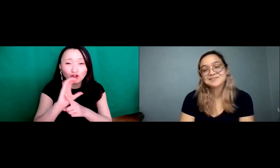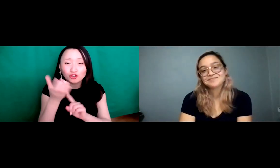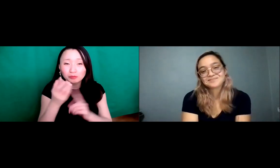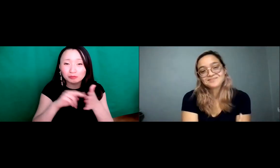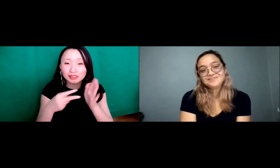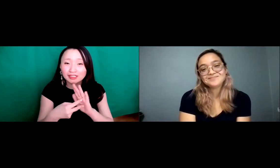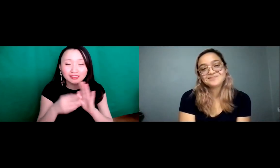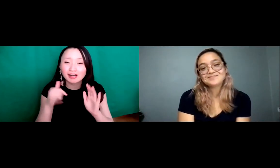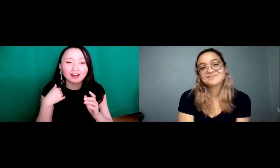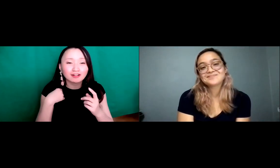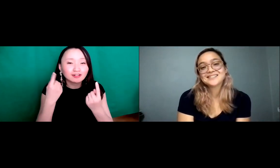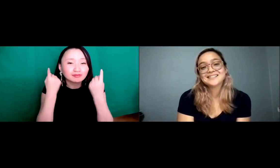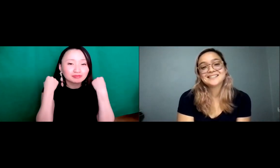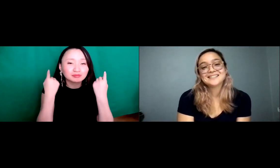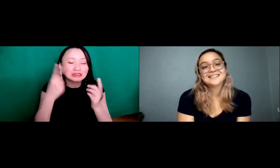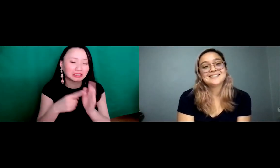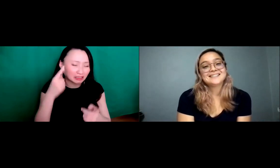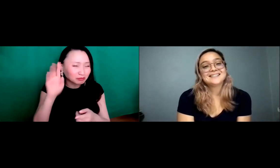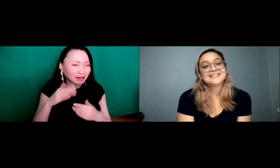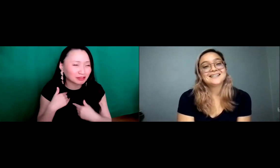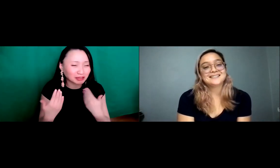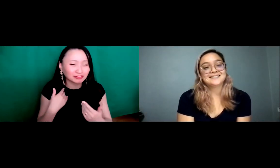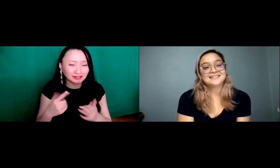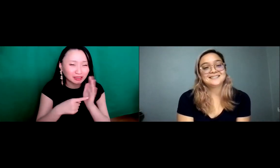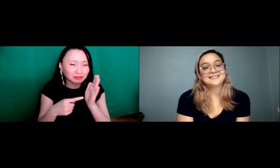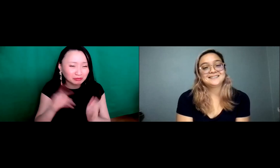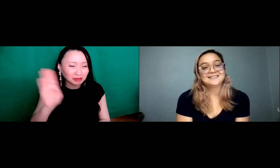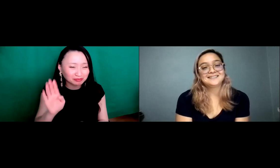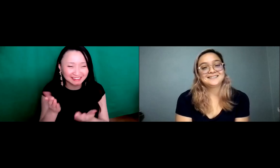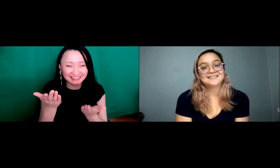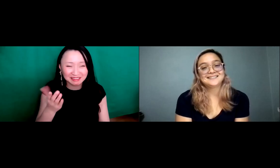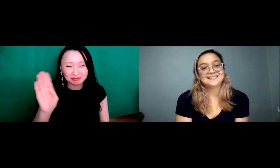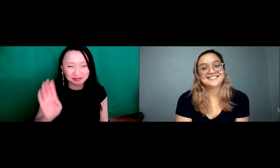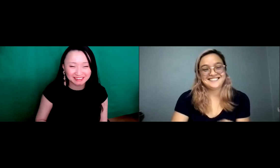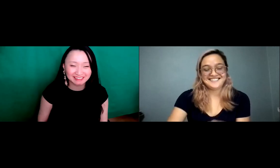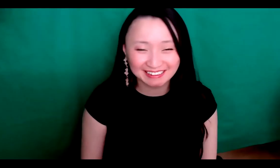with our culture and history. Yes. And, you know, I think. below might have